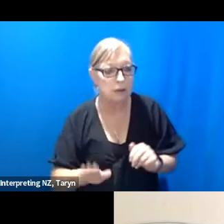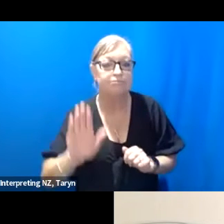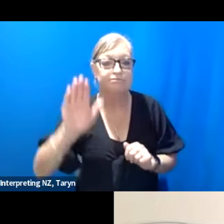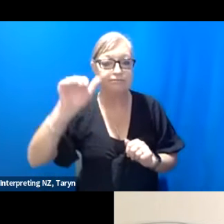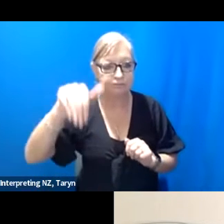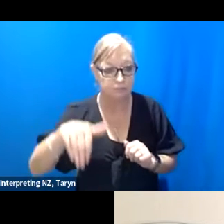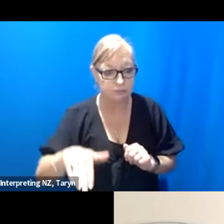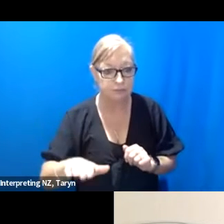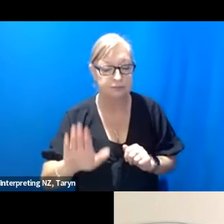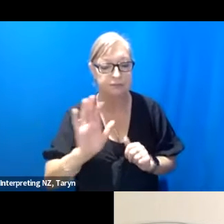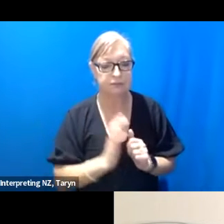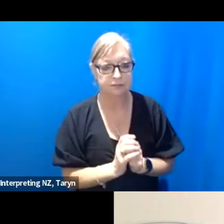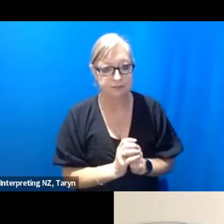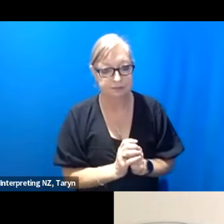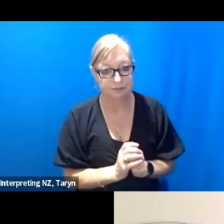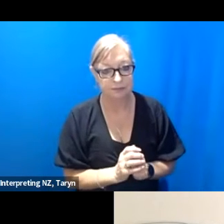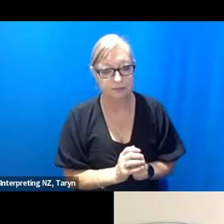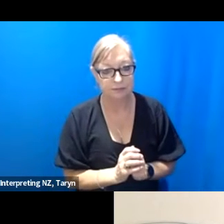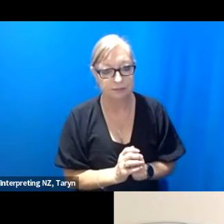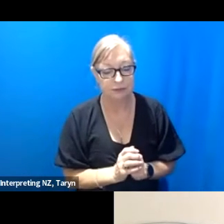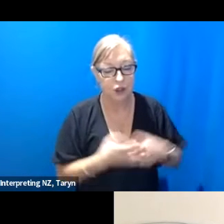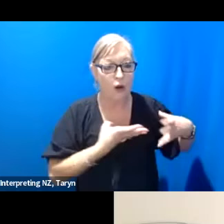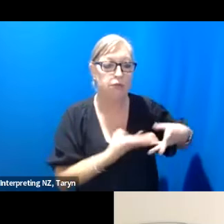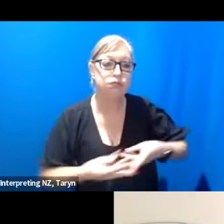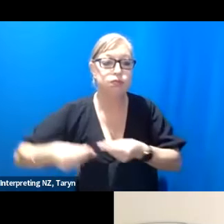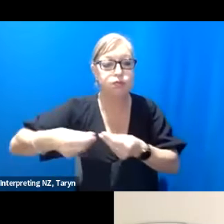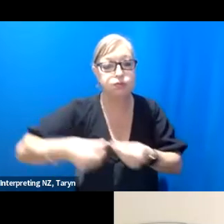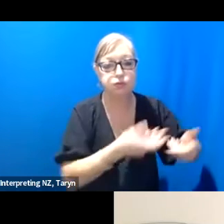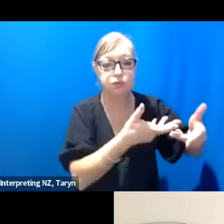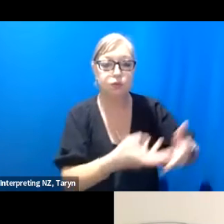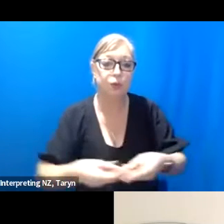that the sections can be much more fluid and therefore it can really work with how my body